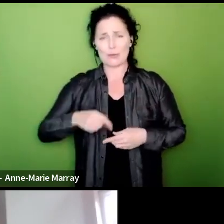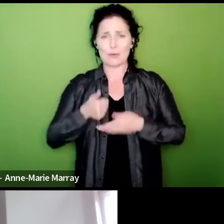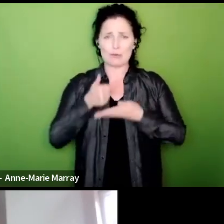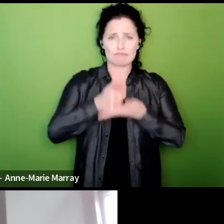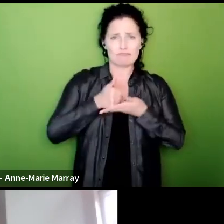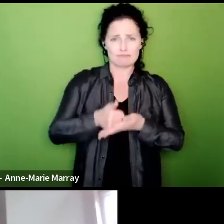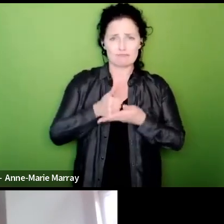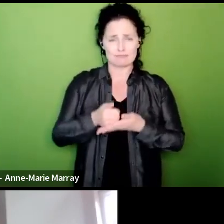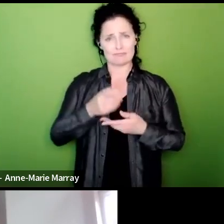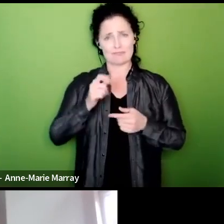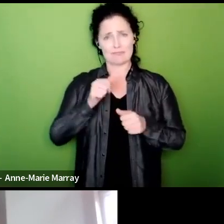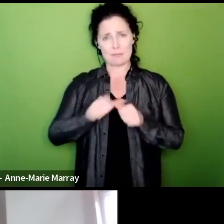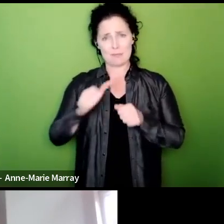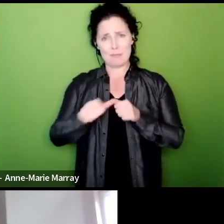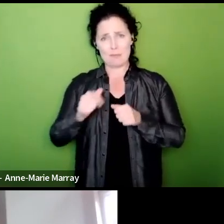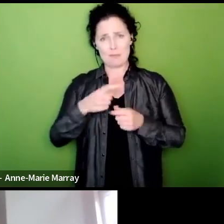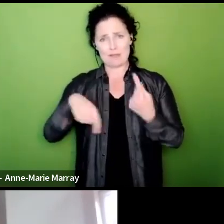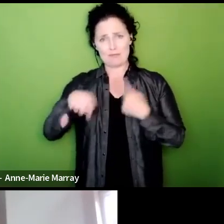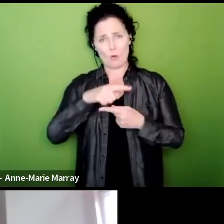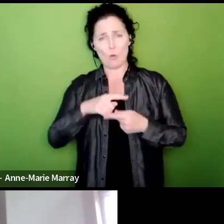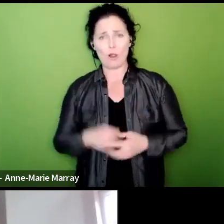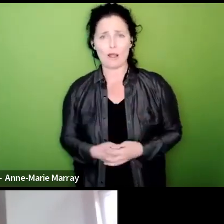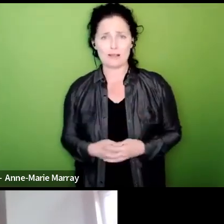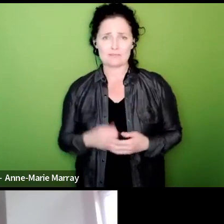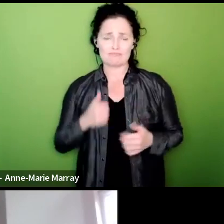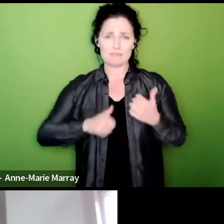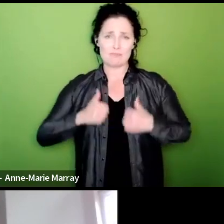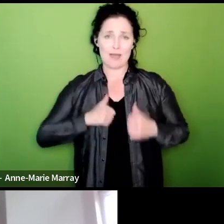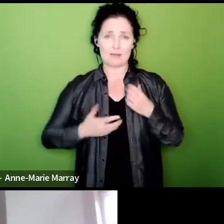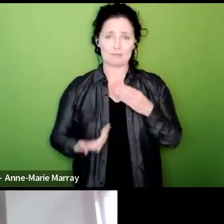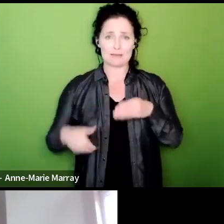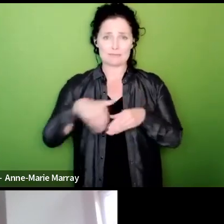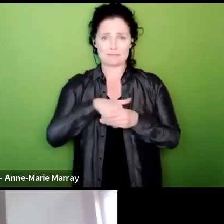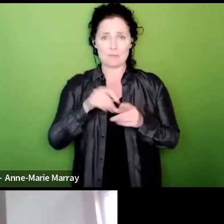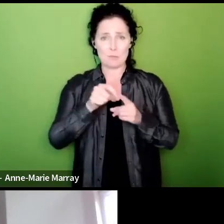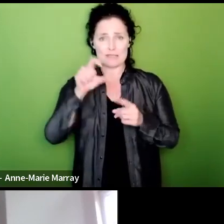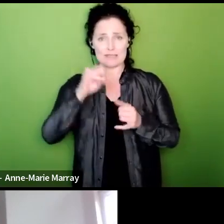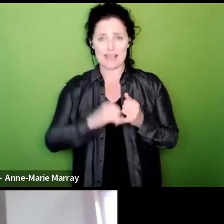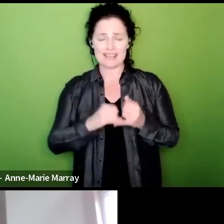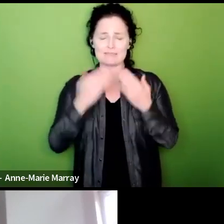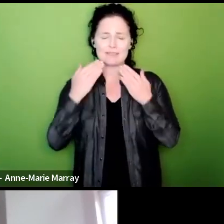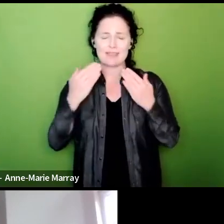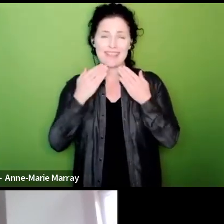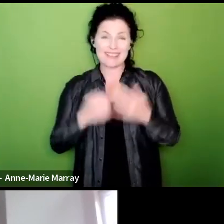with so much passion I am so proud to be part of PCS thank you so much for that I think that's a